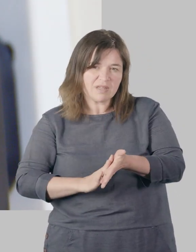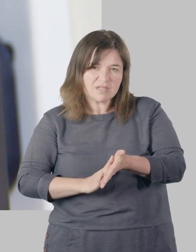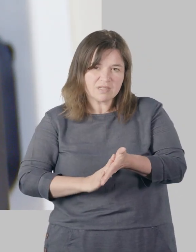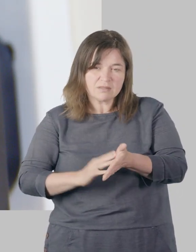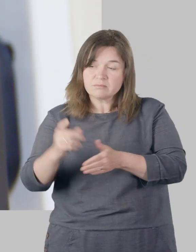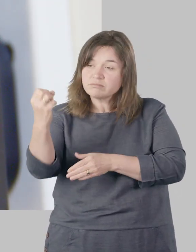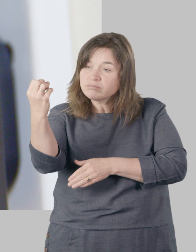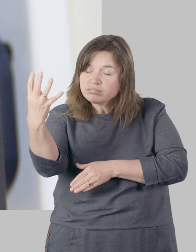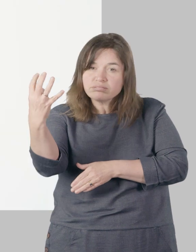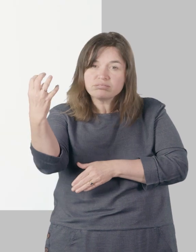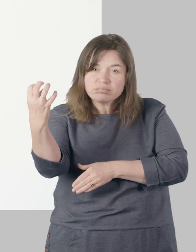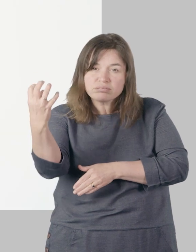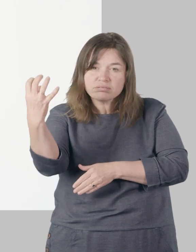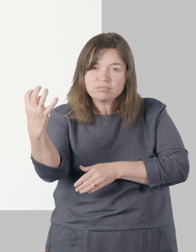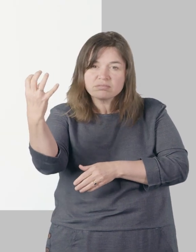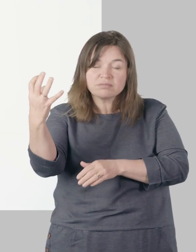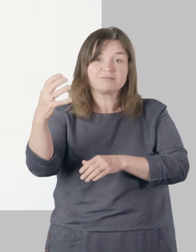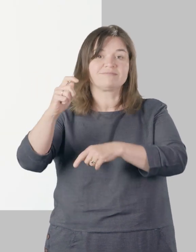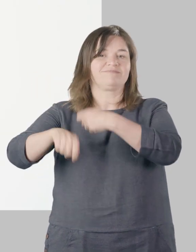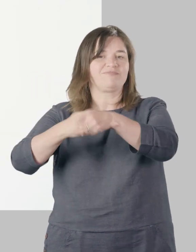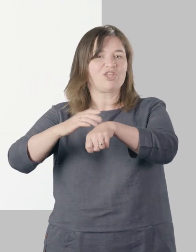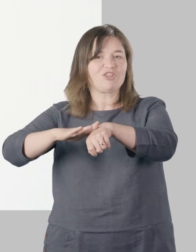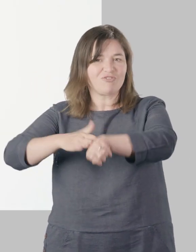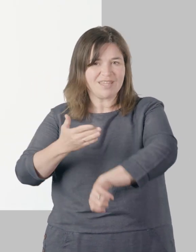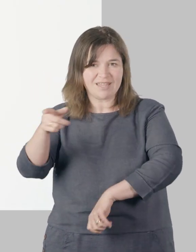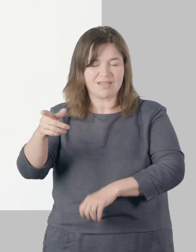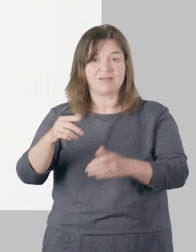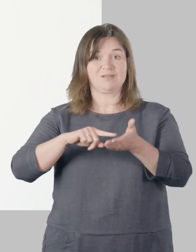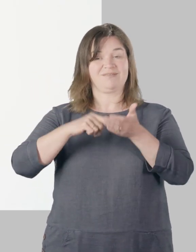Within two minutes the mains power light on the Wi-Fi extender will turn solid green